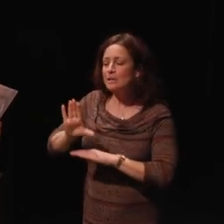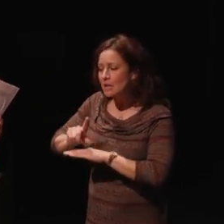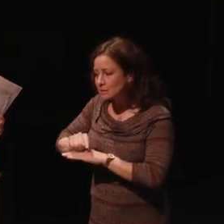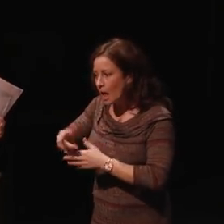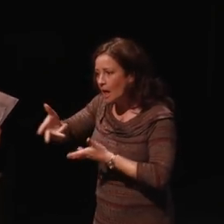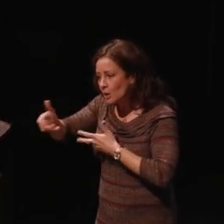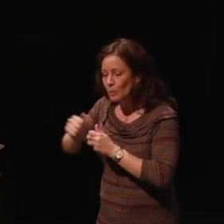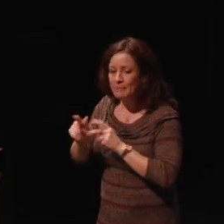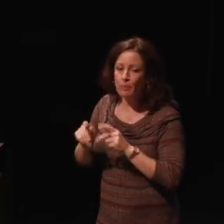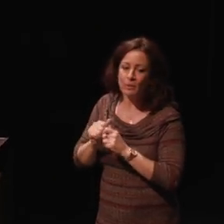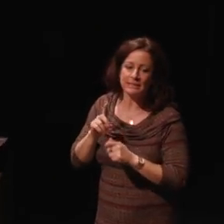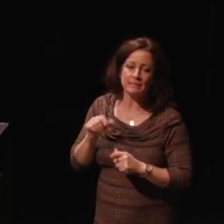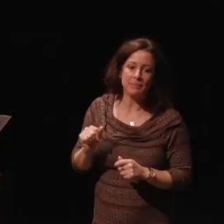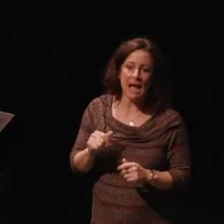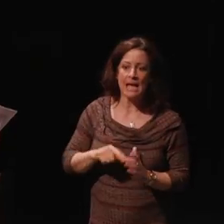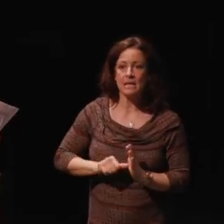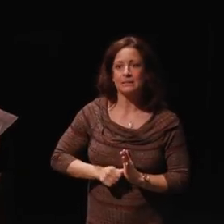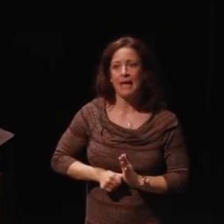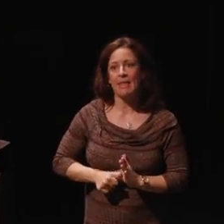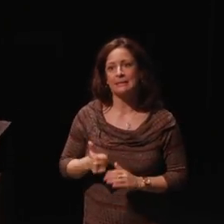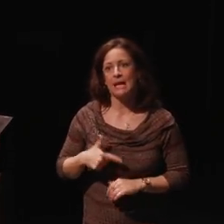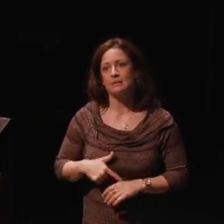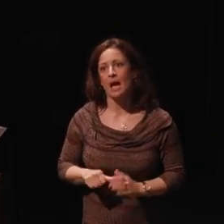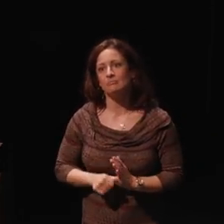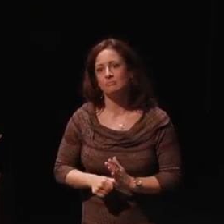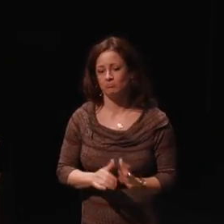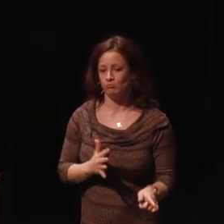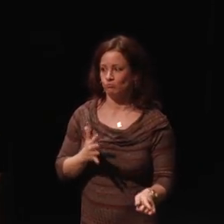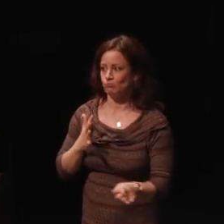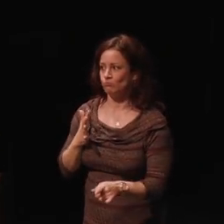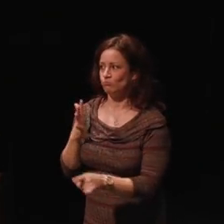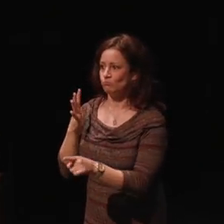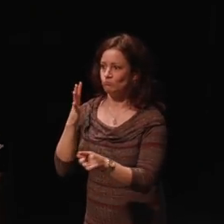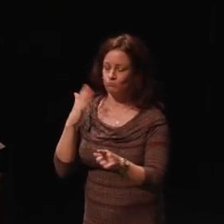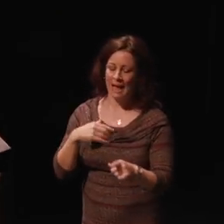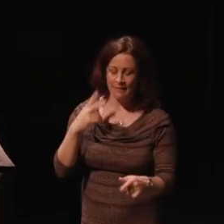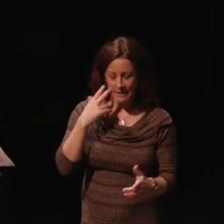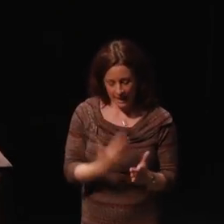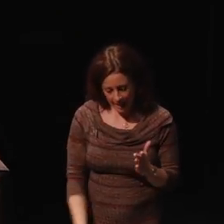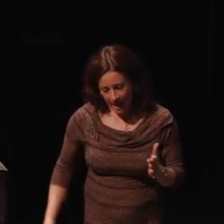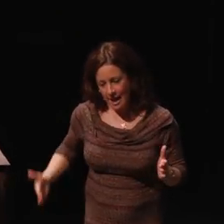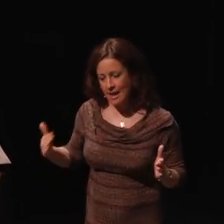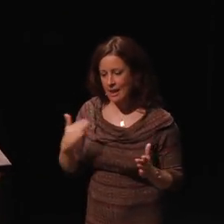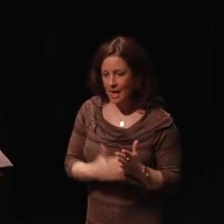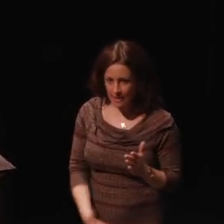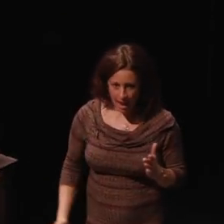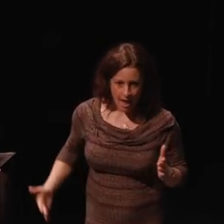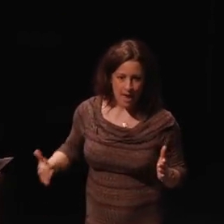I can say that 10 times in a row. I have seen that over and over again backfire.